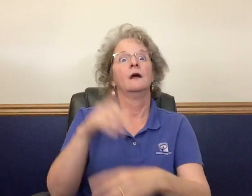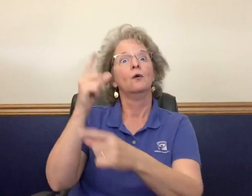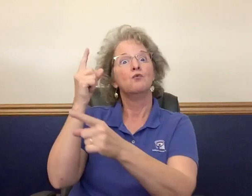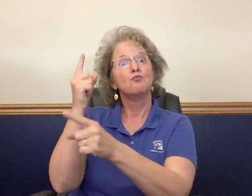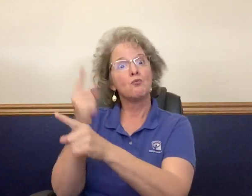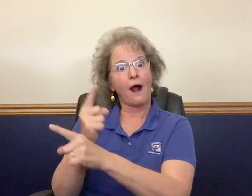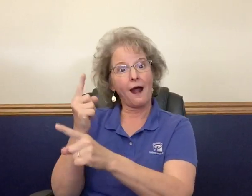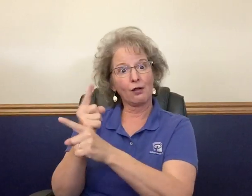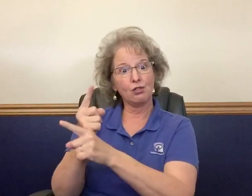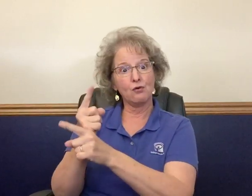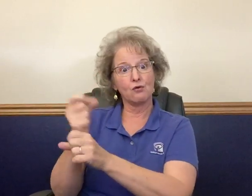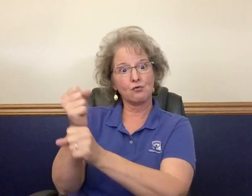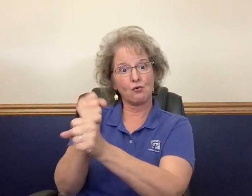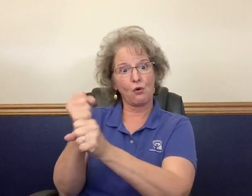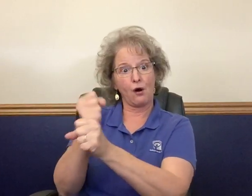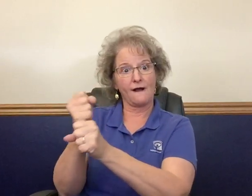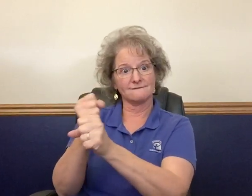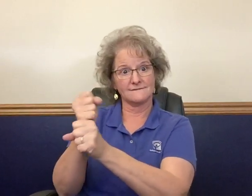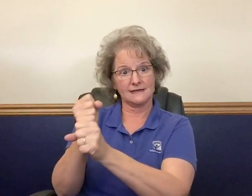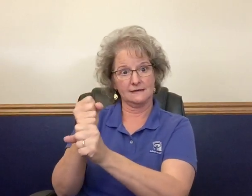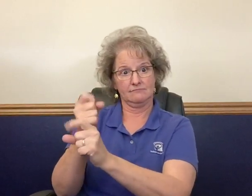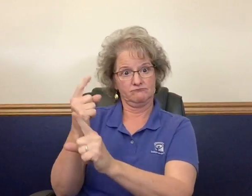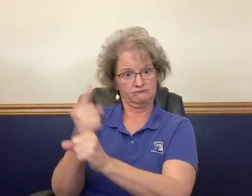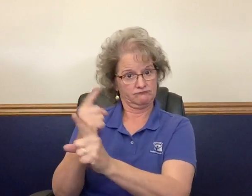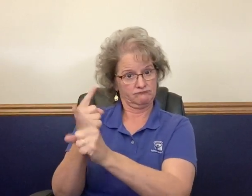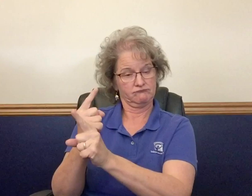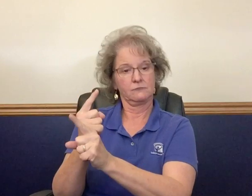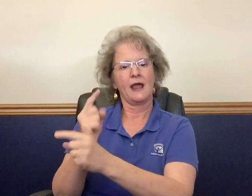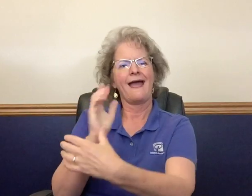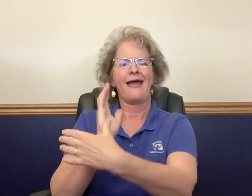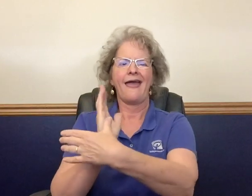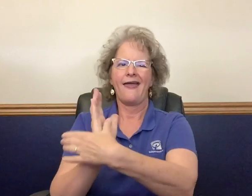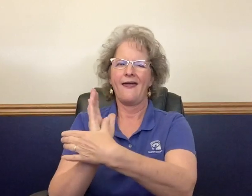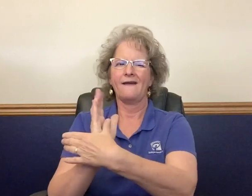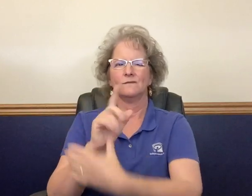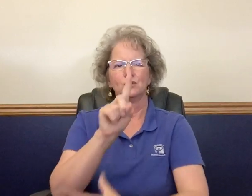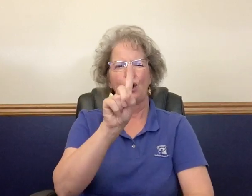But for regular coffee will average about